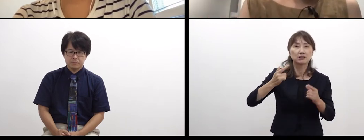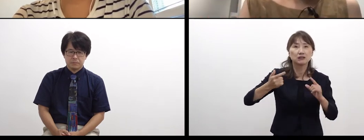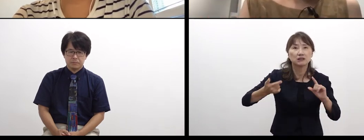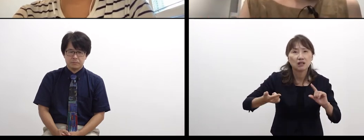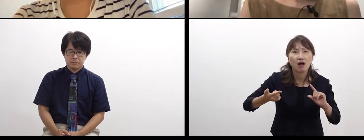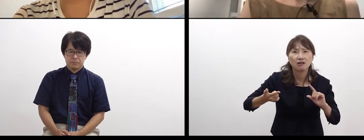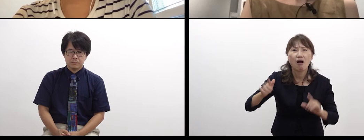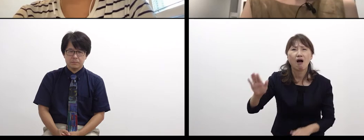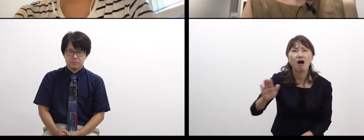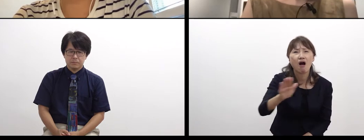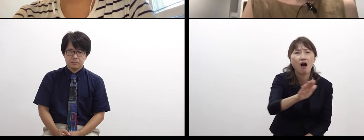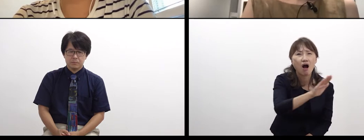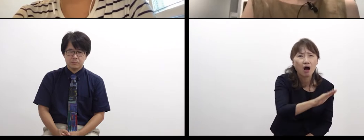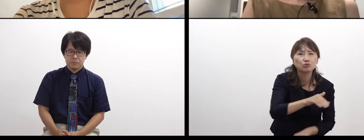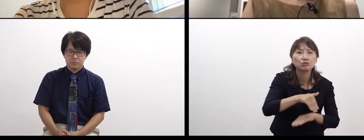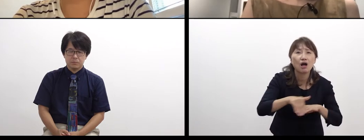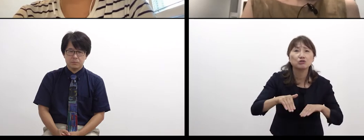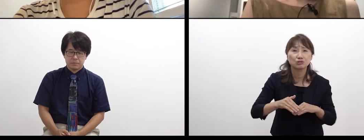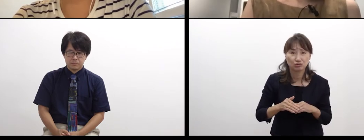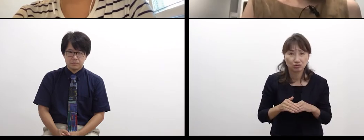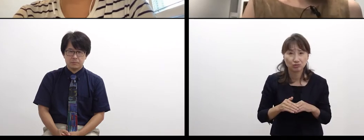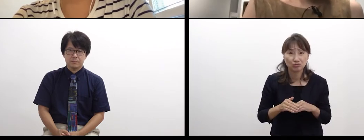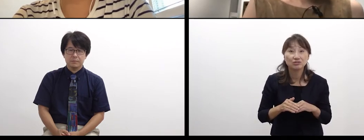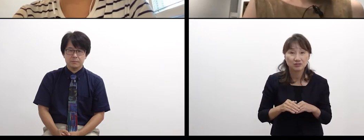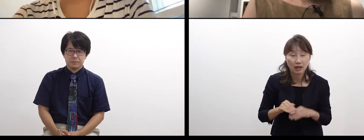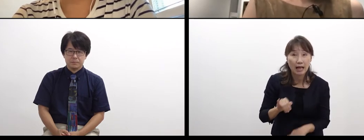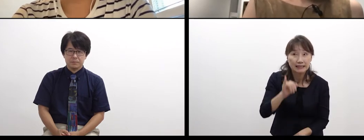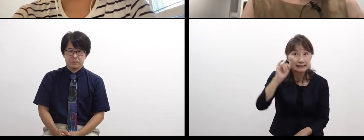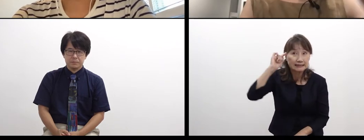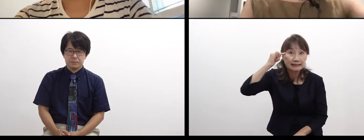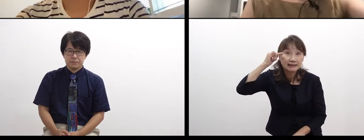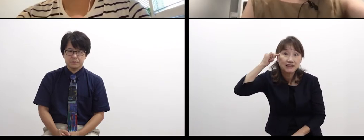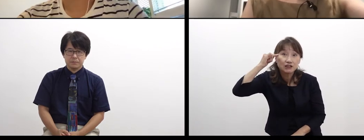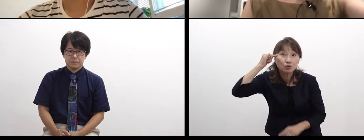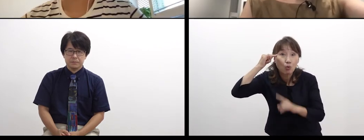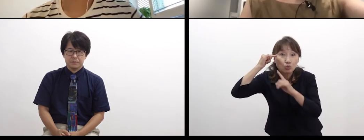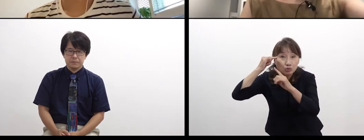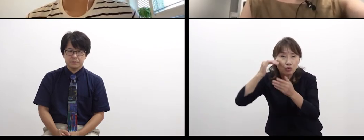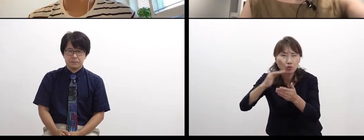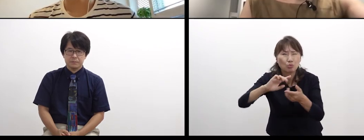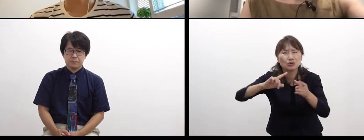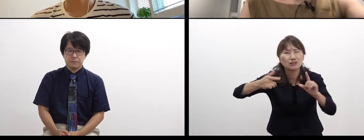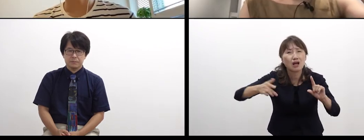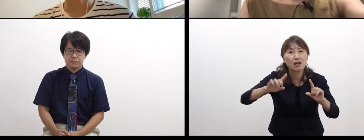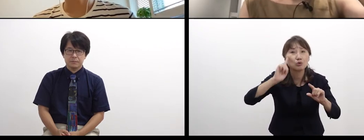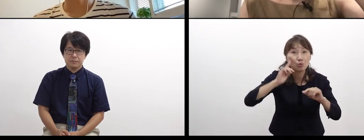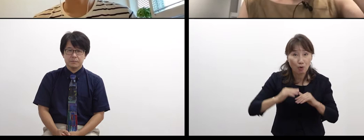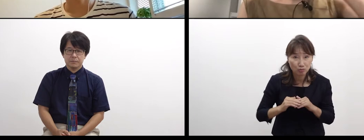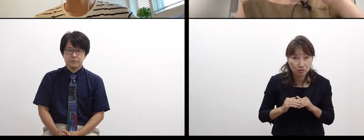I always think about it.